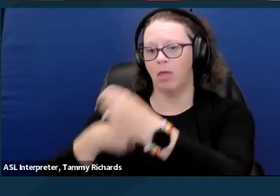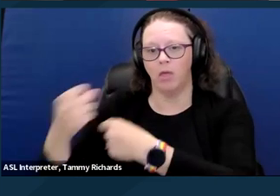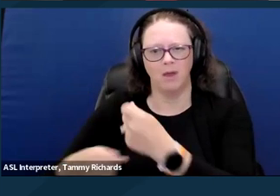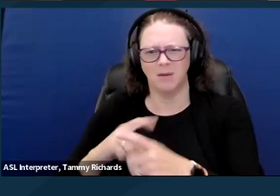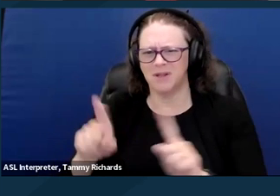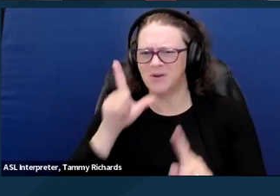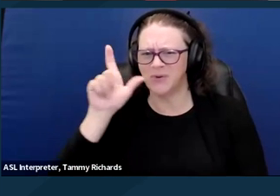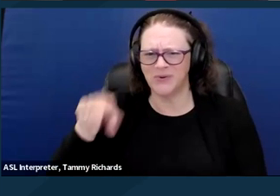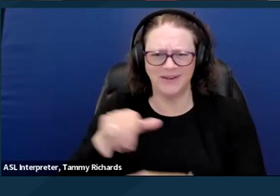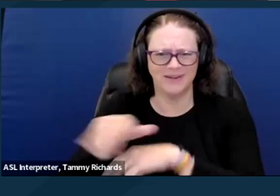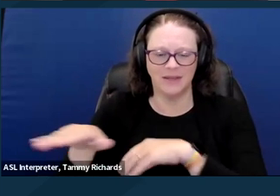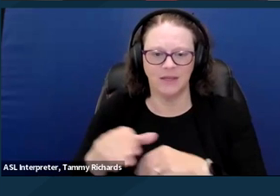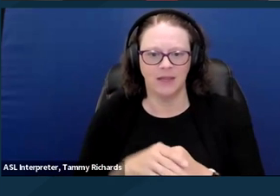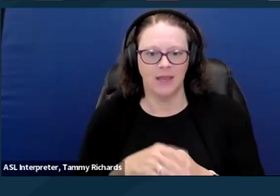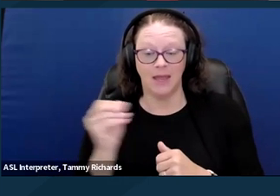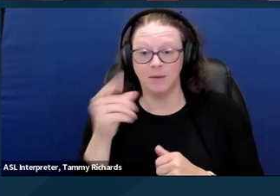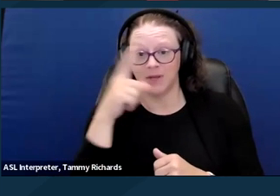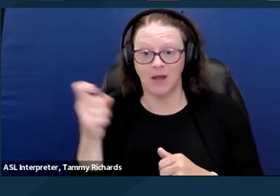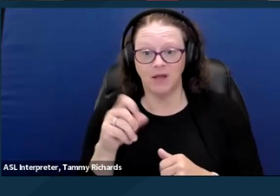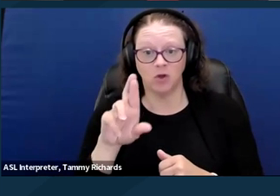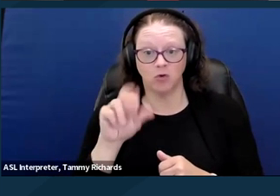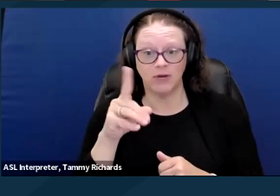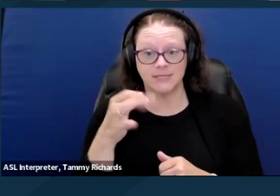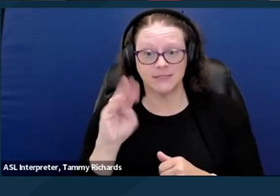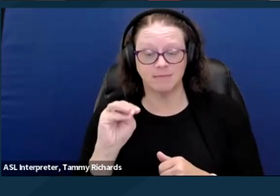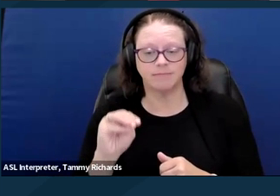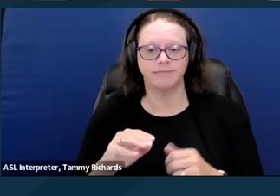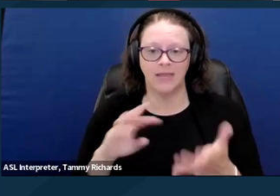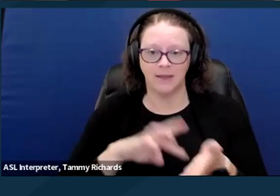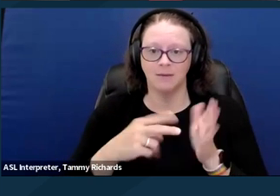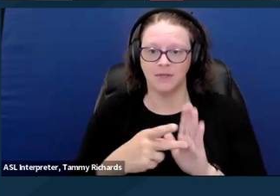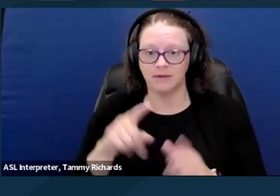Black and brown people with disabilities will be especially impacted and harmed.